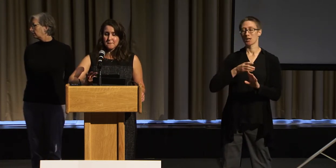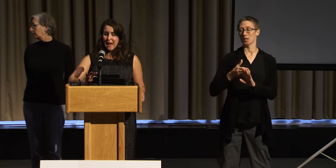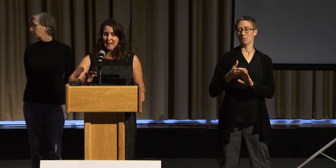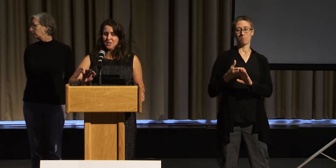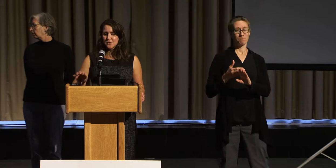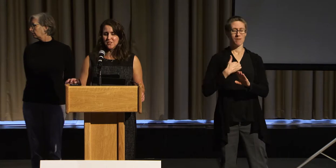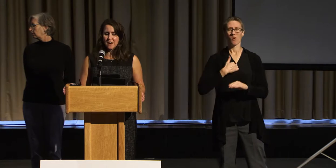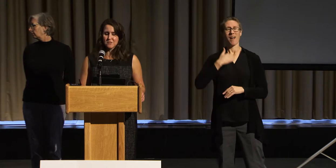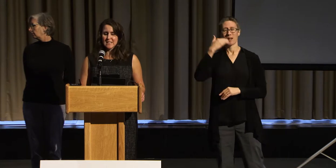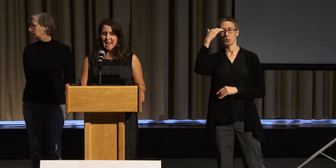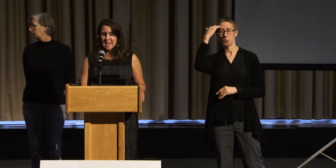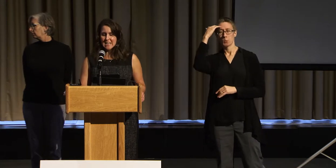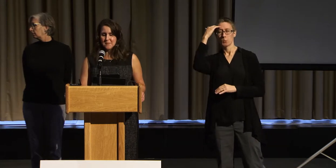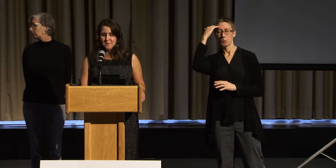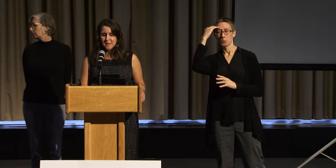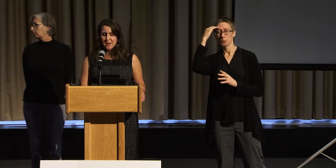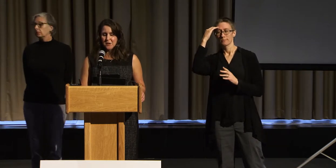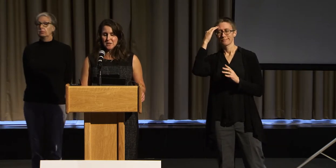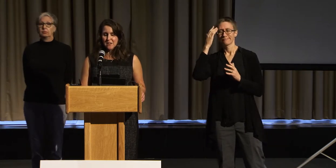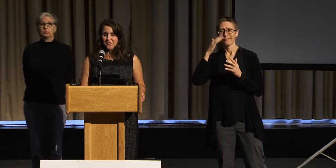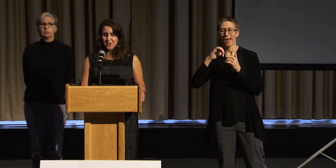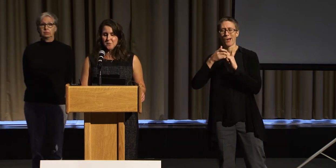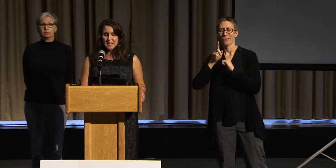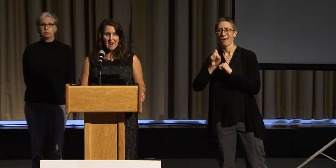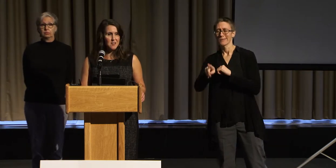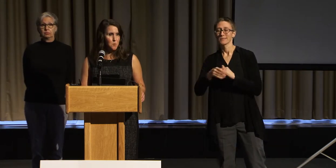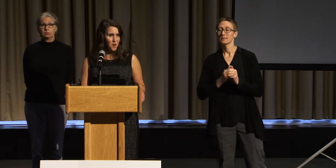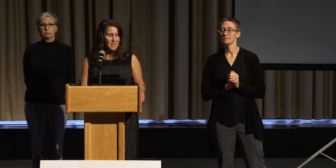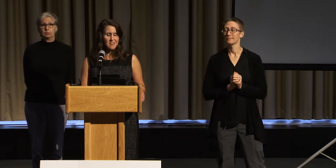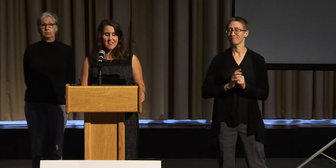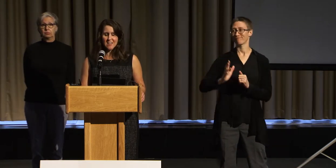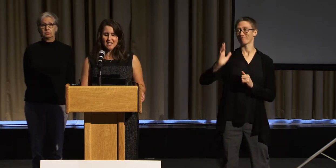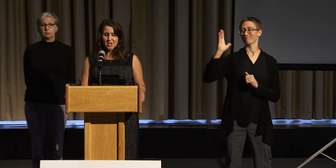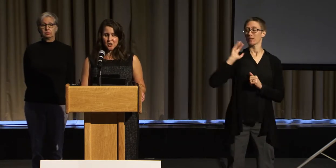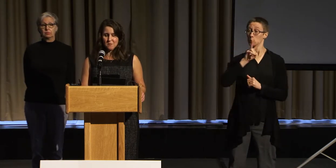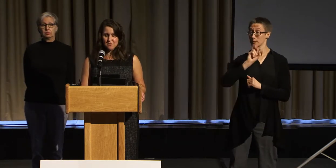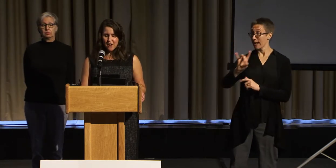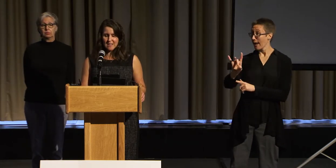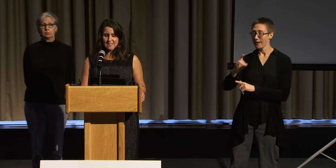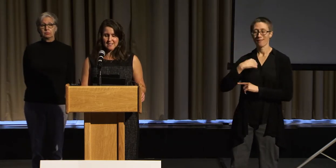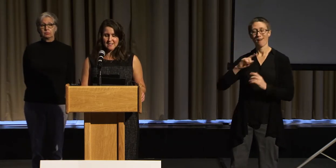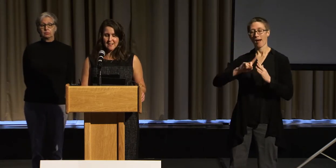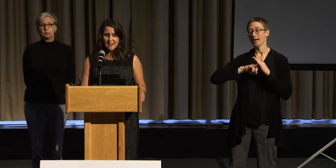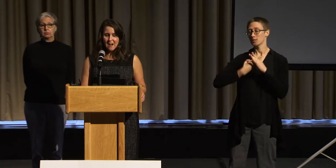Back in 2008, when I first began working in human rights,